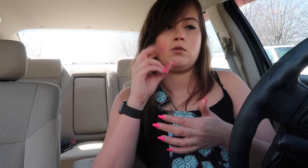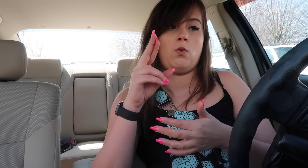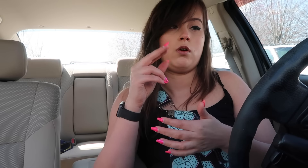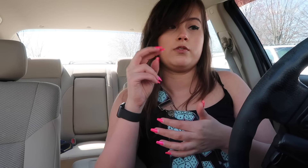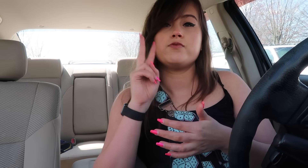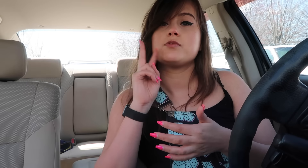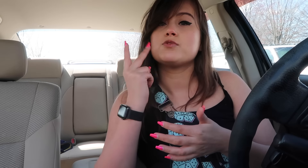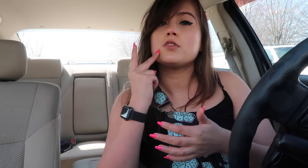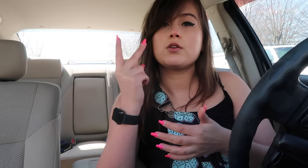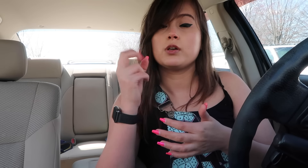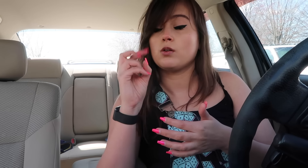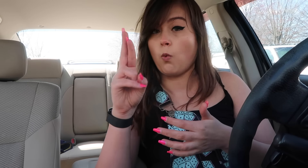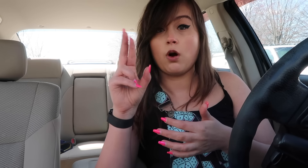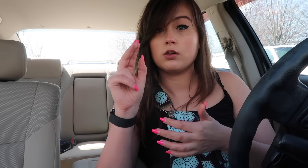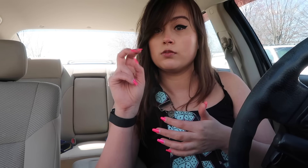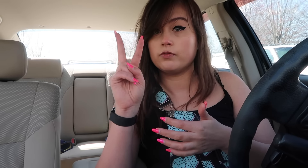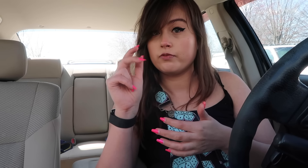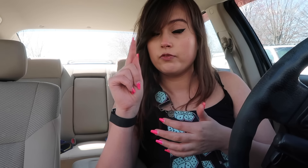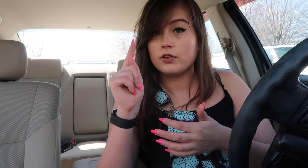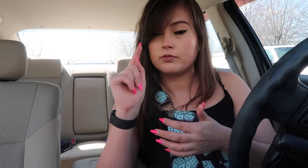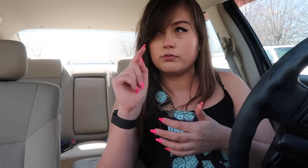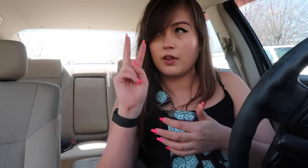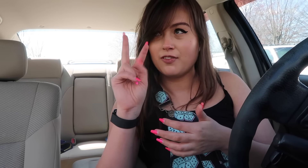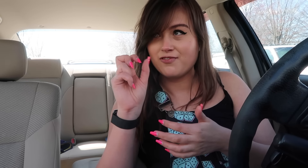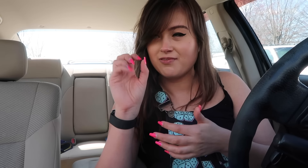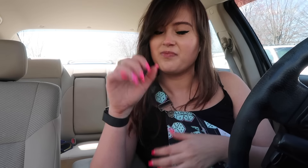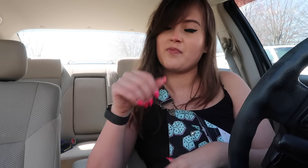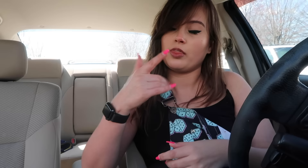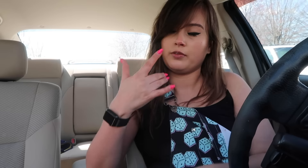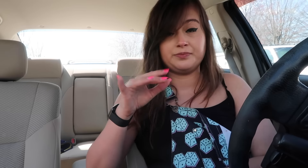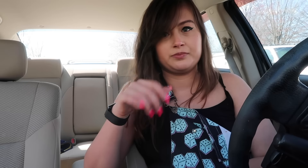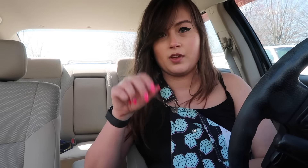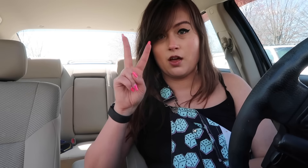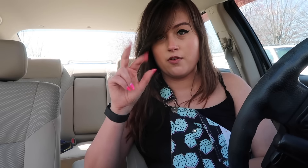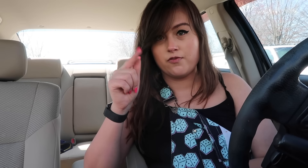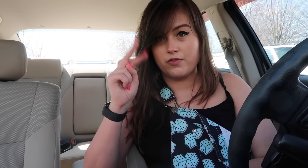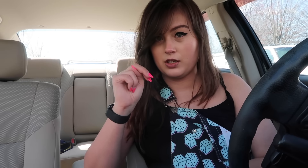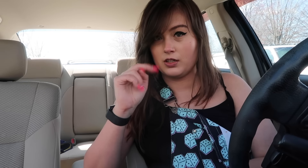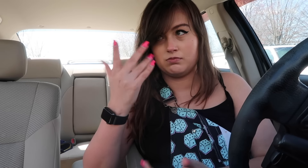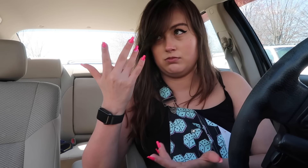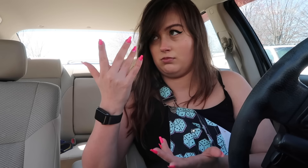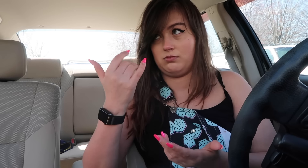or you're vegetarian, or ve- ugh, okay. Or if you're vegan,